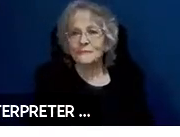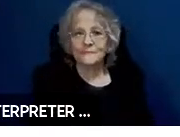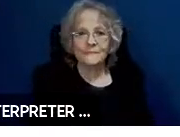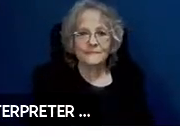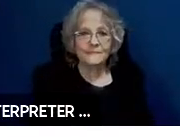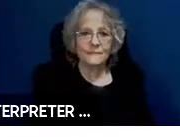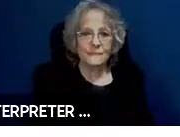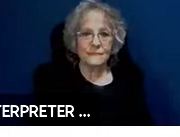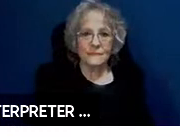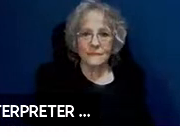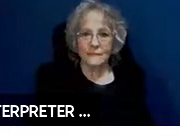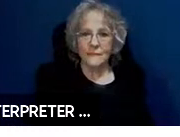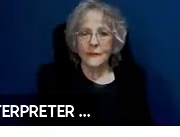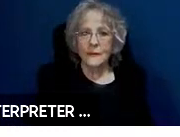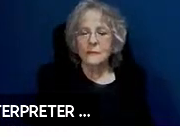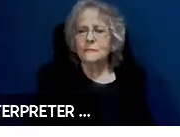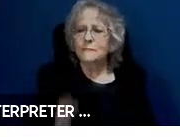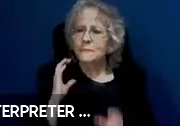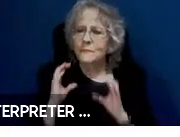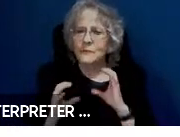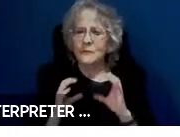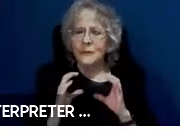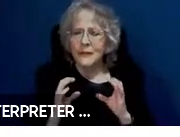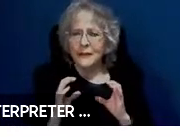So what are communications? I tried in the first